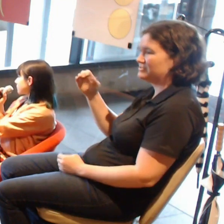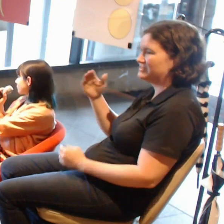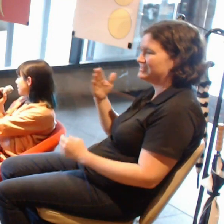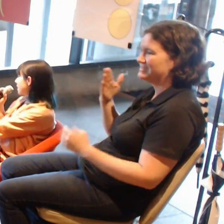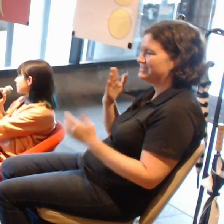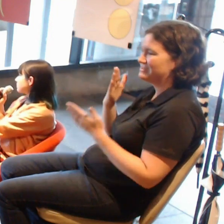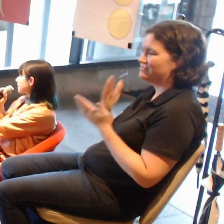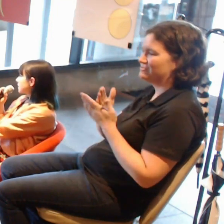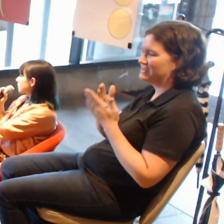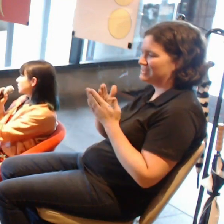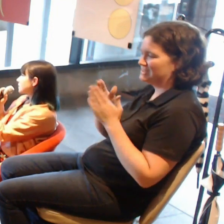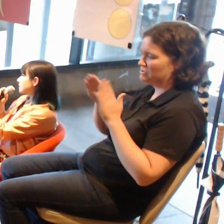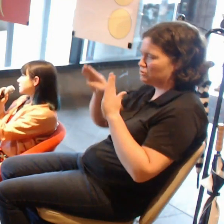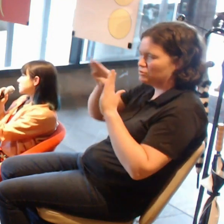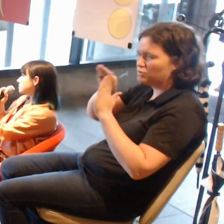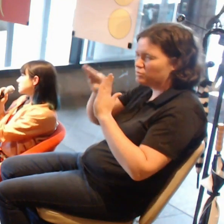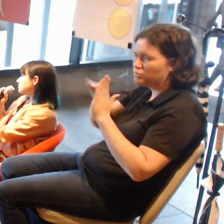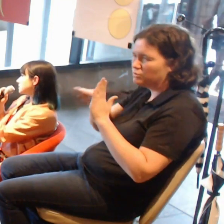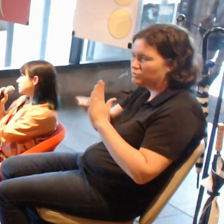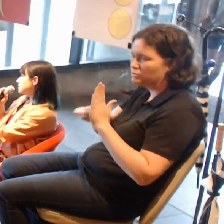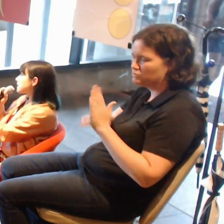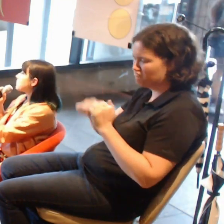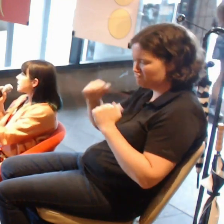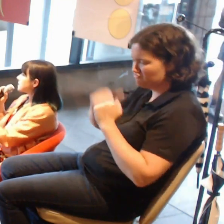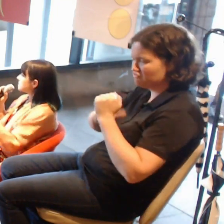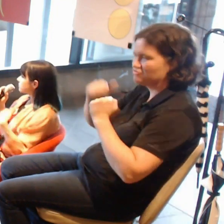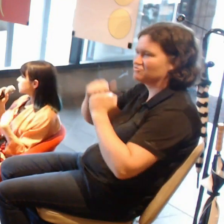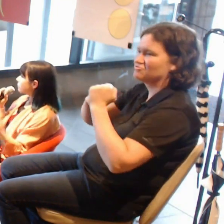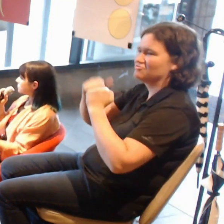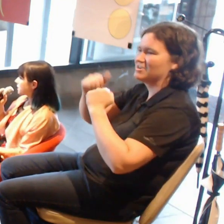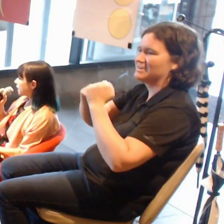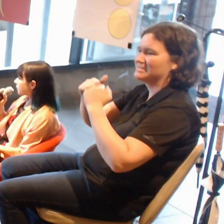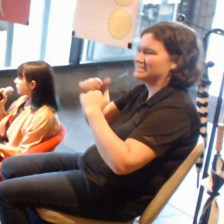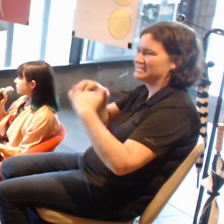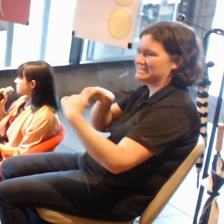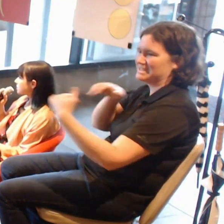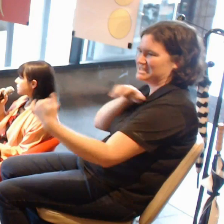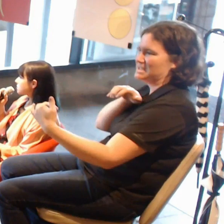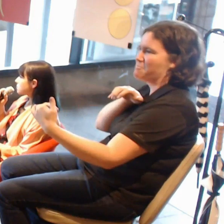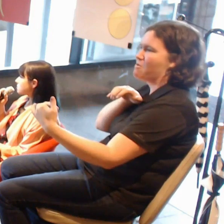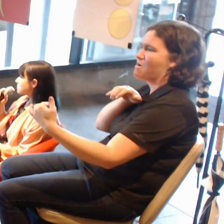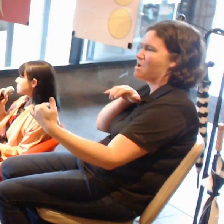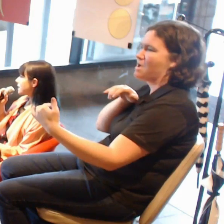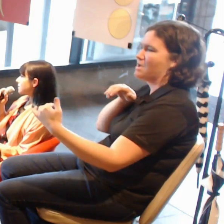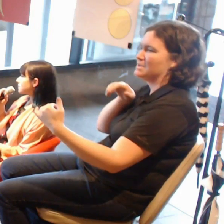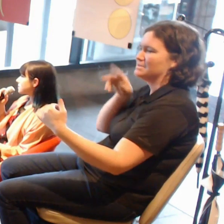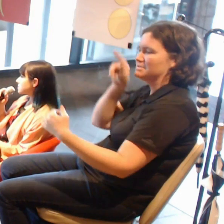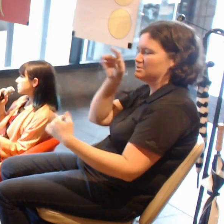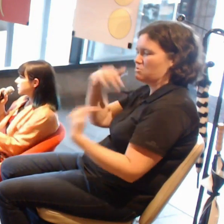You know, which separates the viewer from the artwork. More and more, we are about to launch,